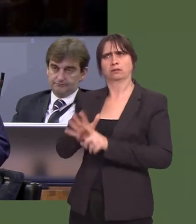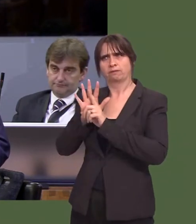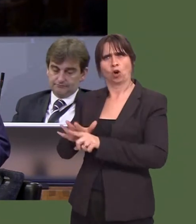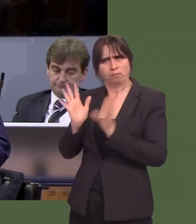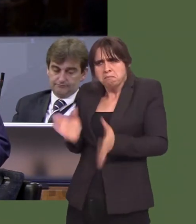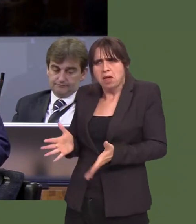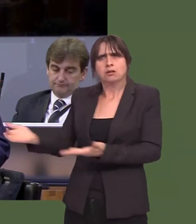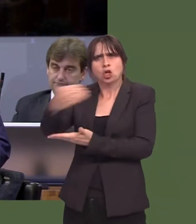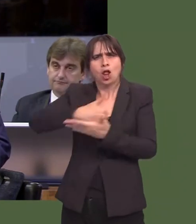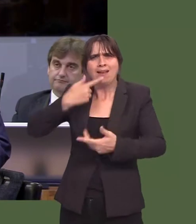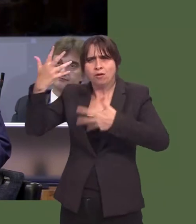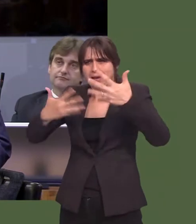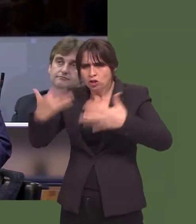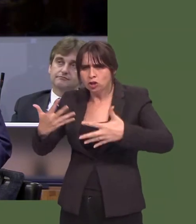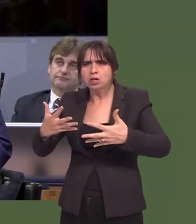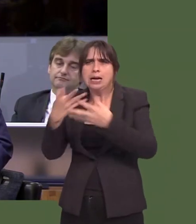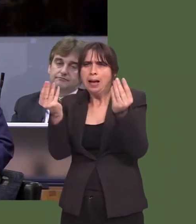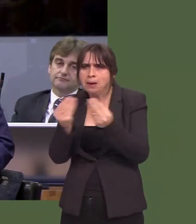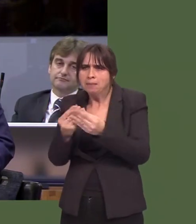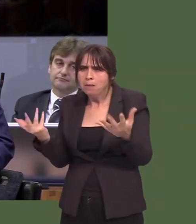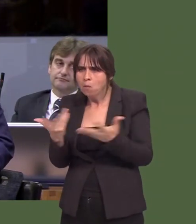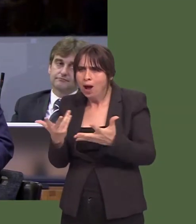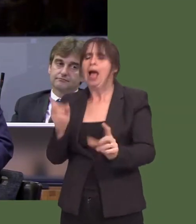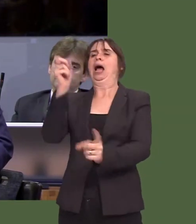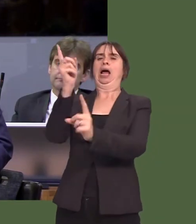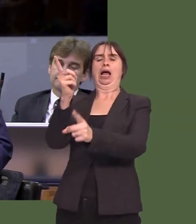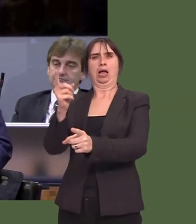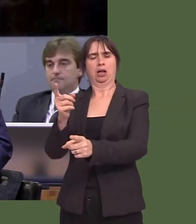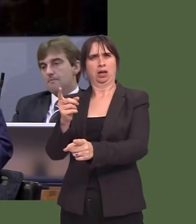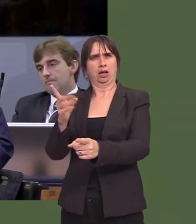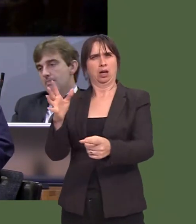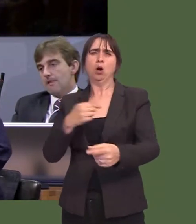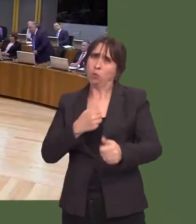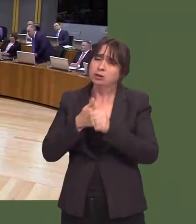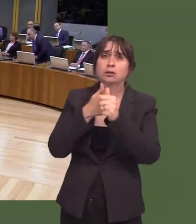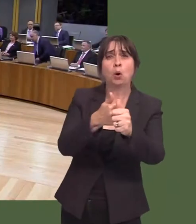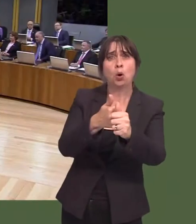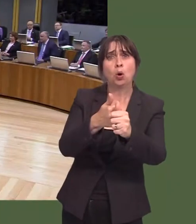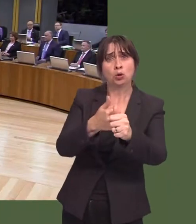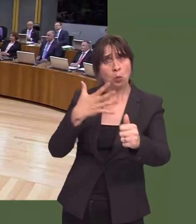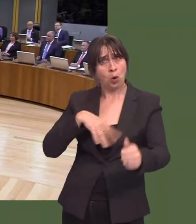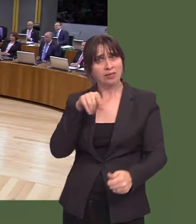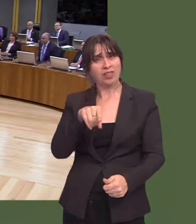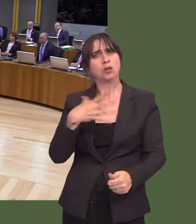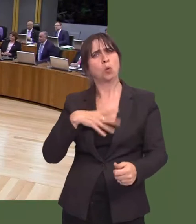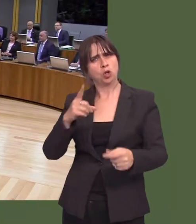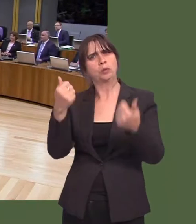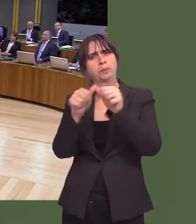progress on meeting that goal? We support you in this measureówe want to see it met. Carwyn Jones: Well, I canít go beyond the answer Iíve already given to him, namely